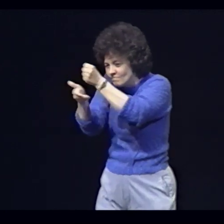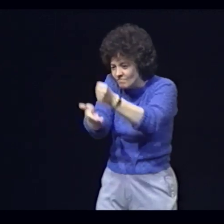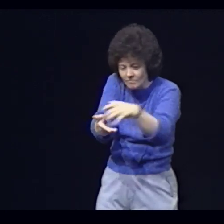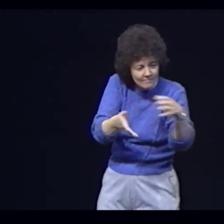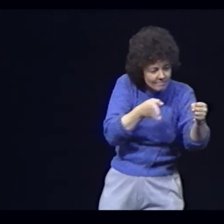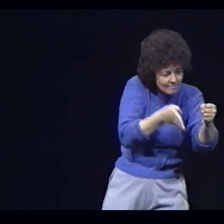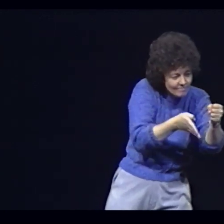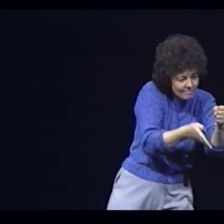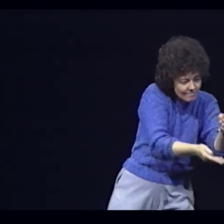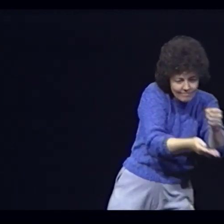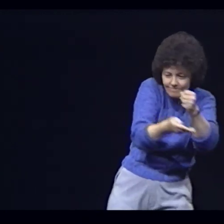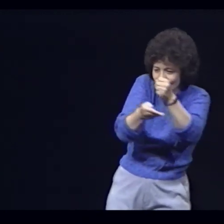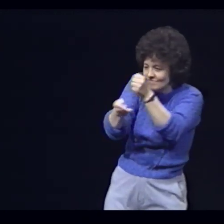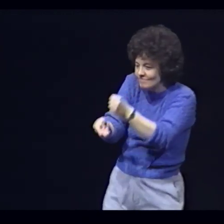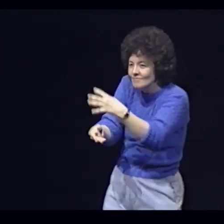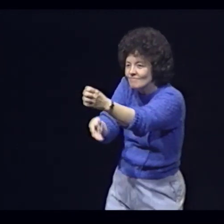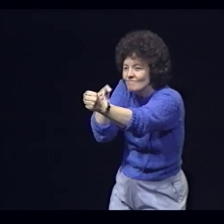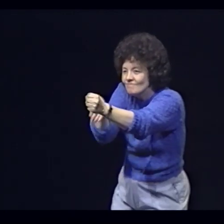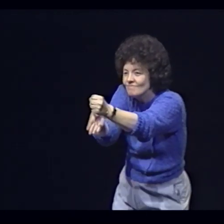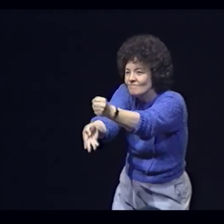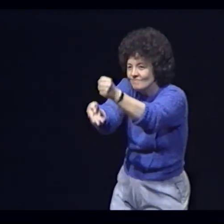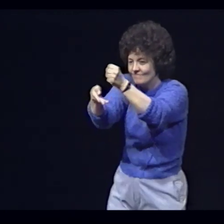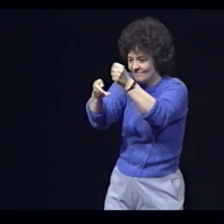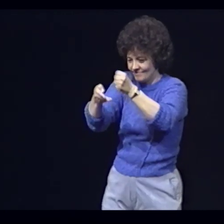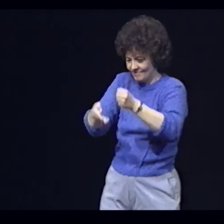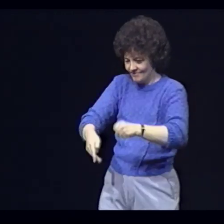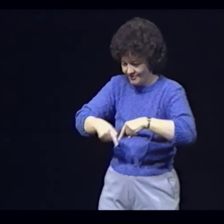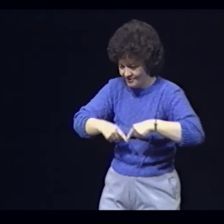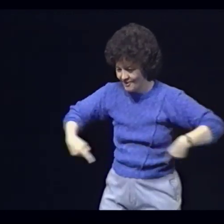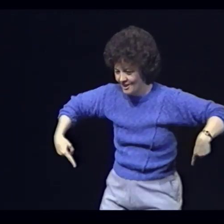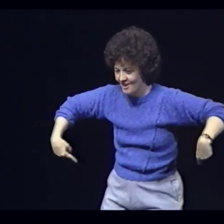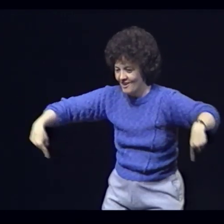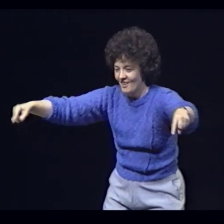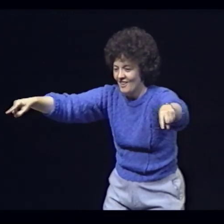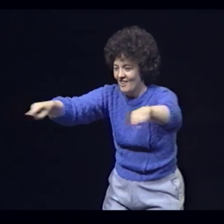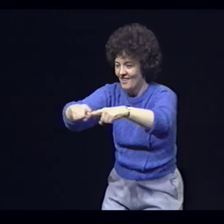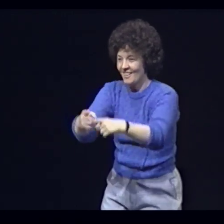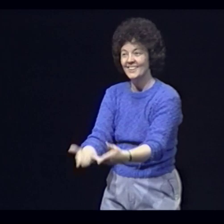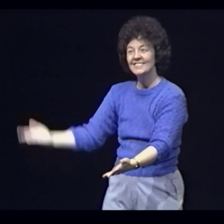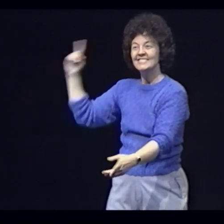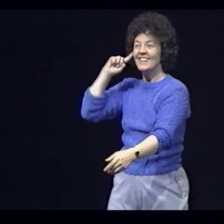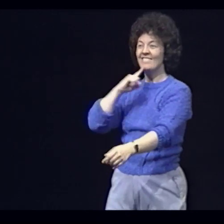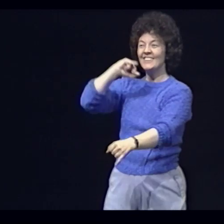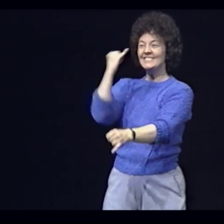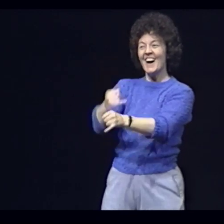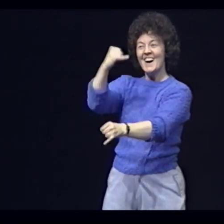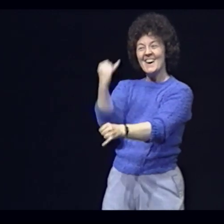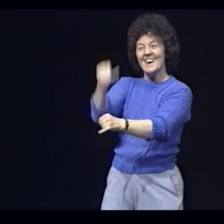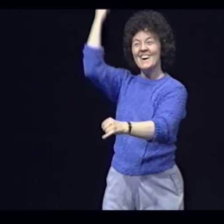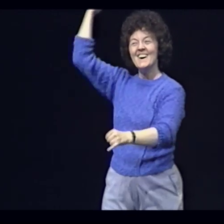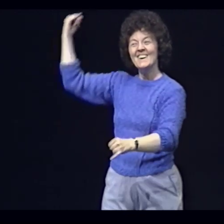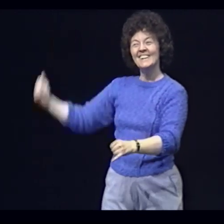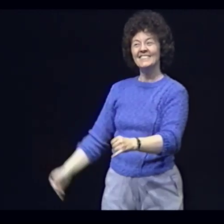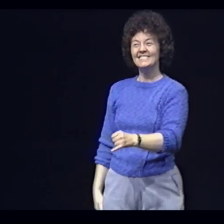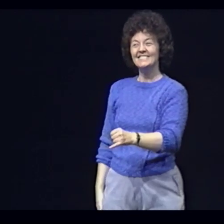Lovingly did he replant them in a garden The deaf school!